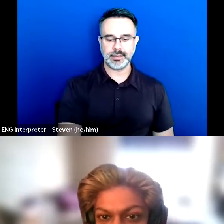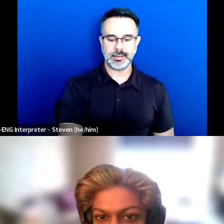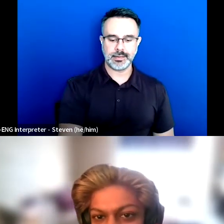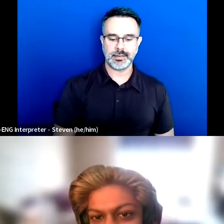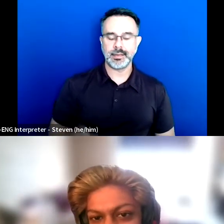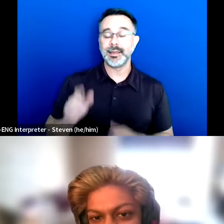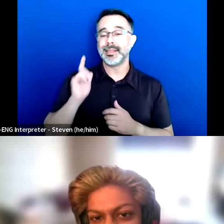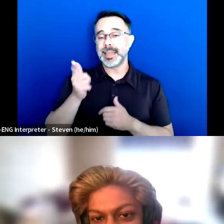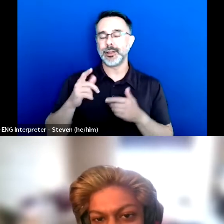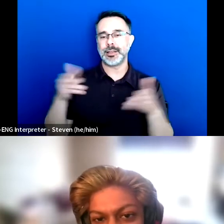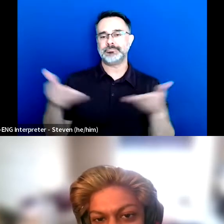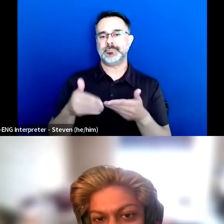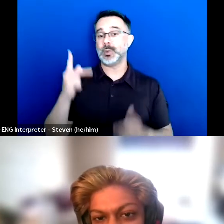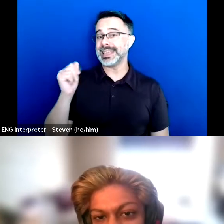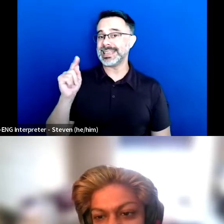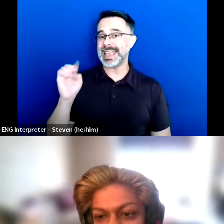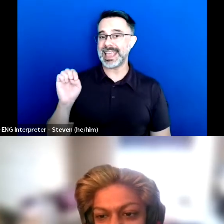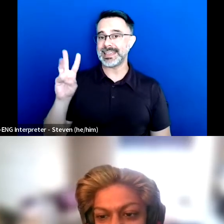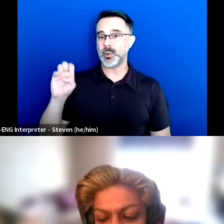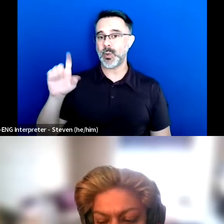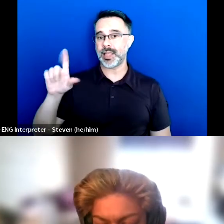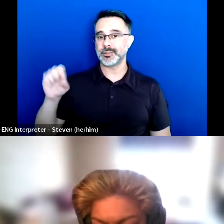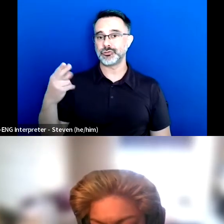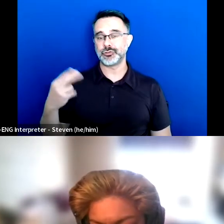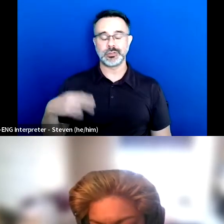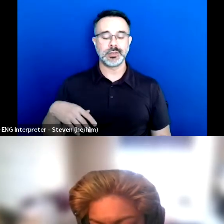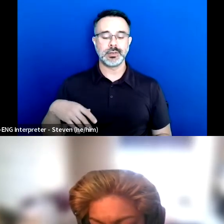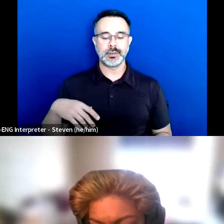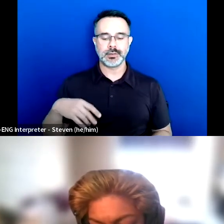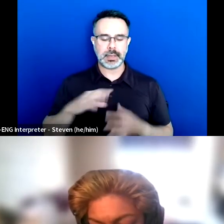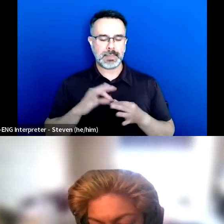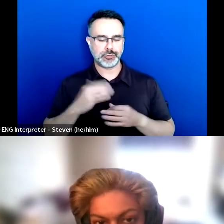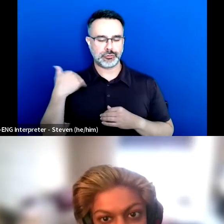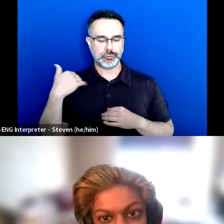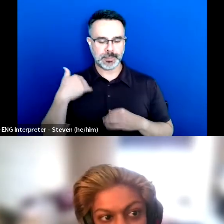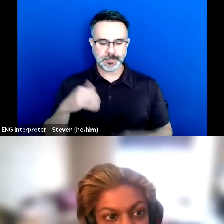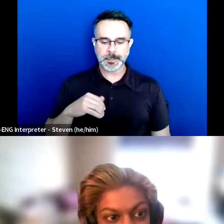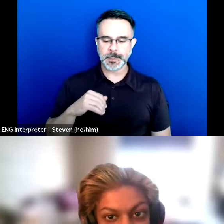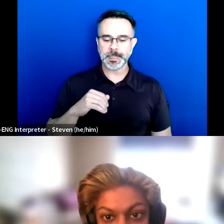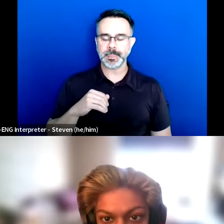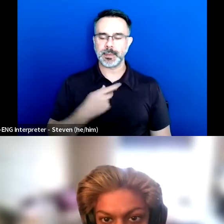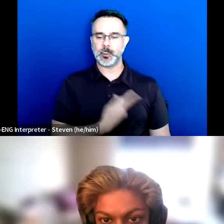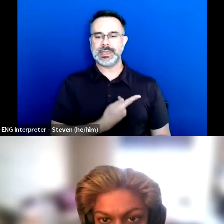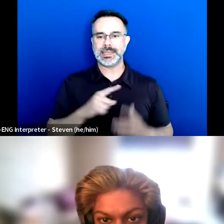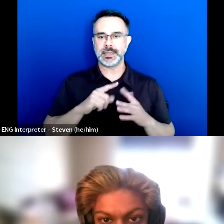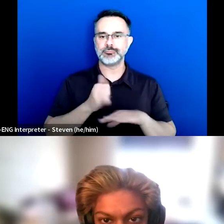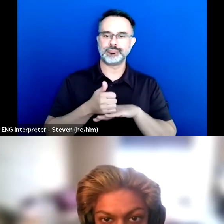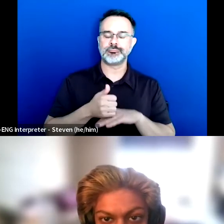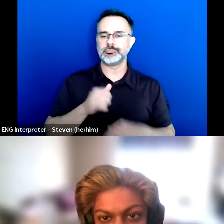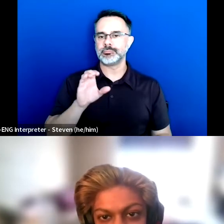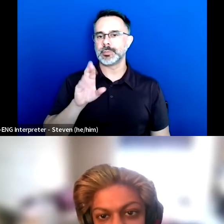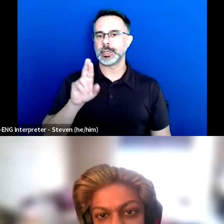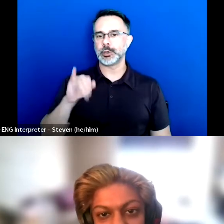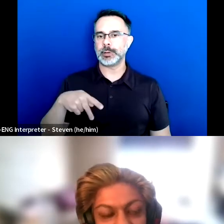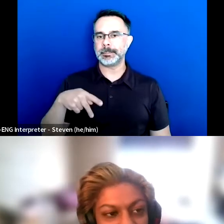who I mentioned earlier, who we ended up starting the Crip Collective together